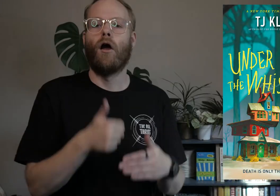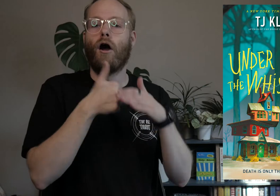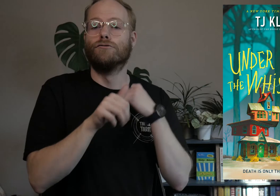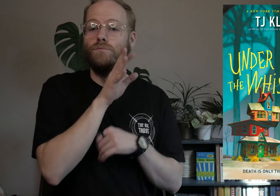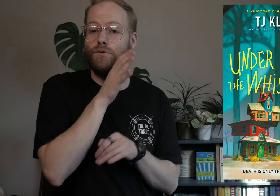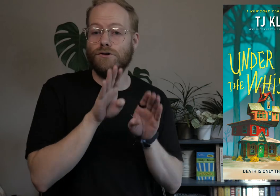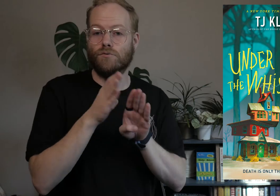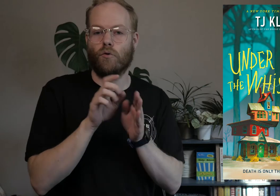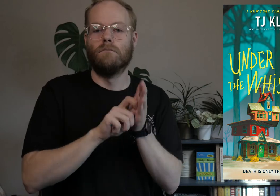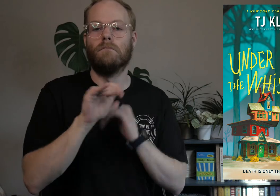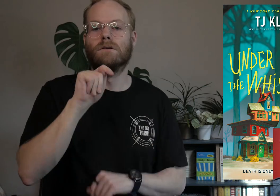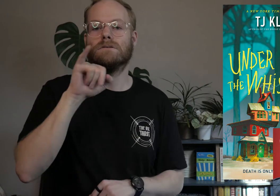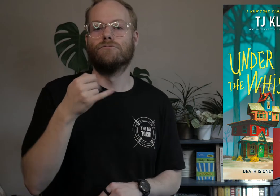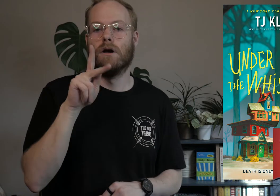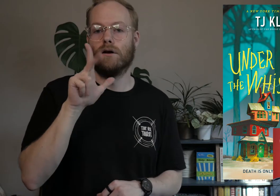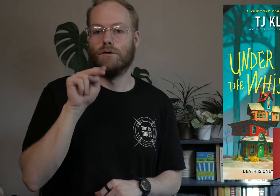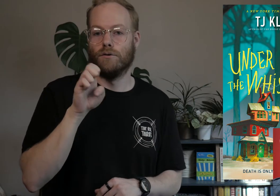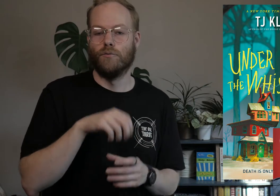Under the Whispering Door by TJ Klune.